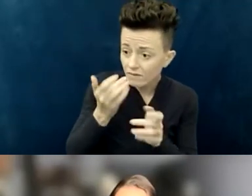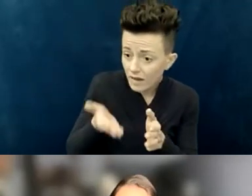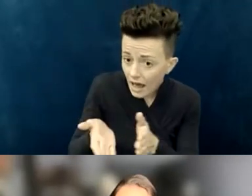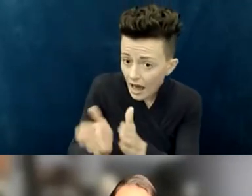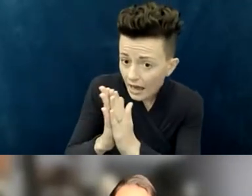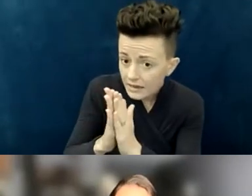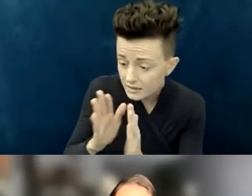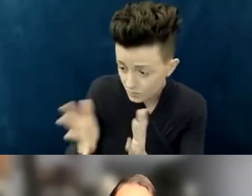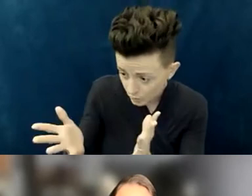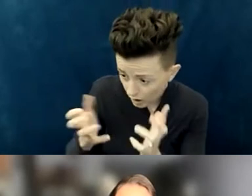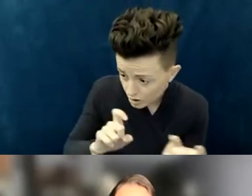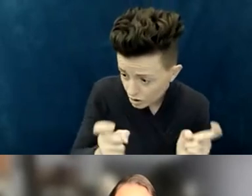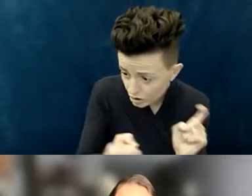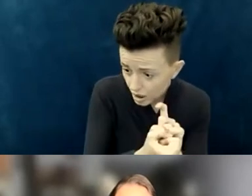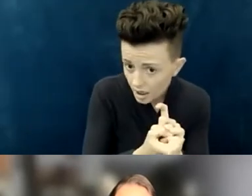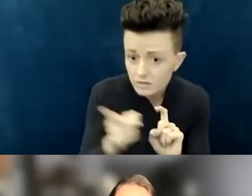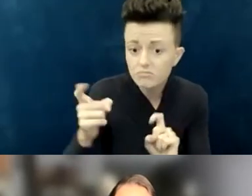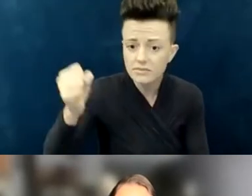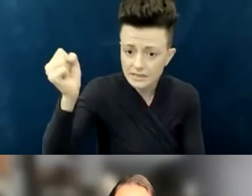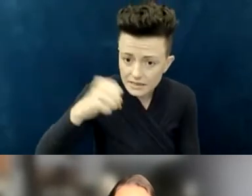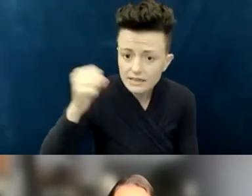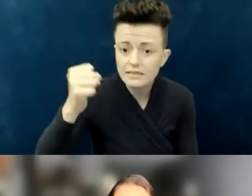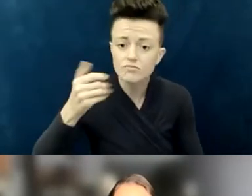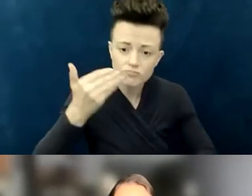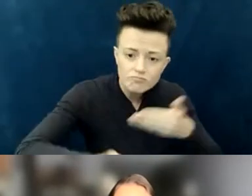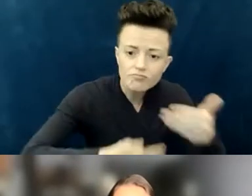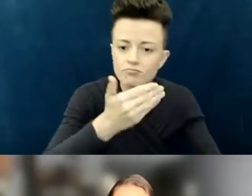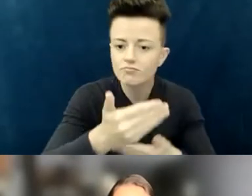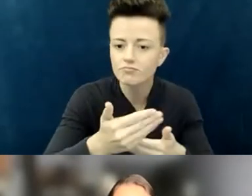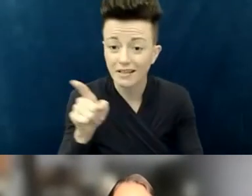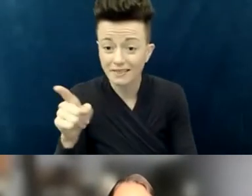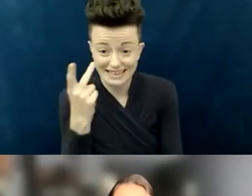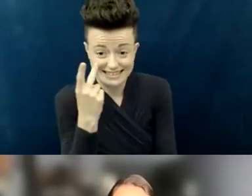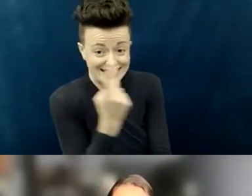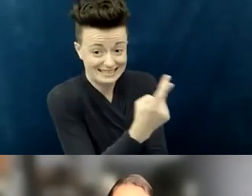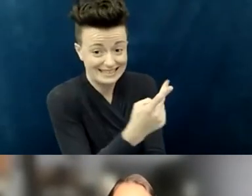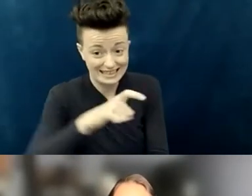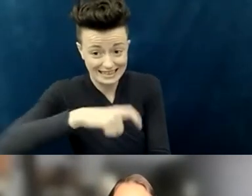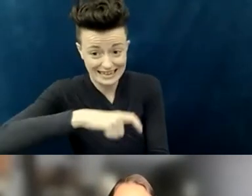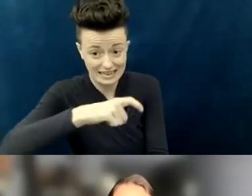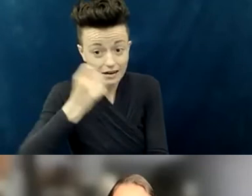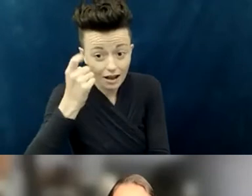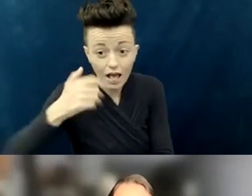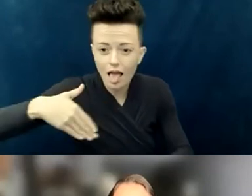partly because they see the need but they haven't been asked. They also recognize they're asked